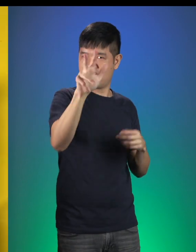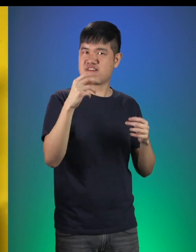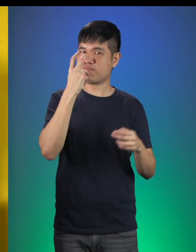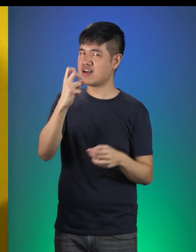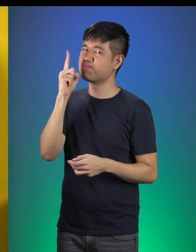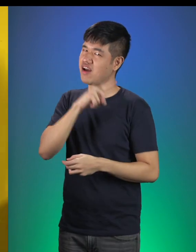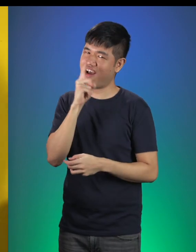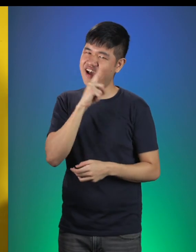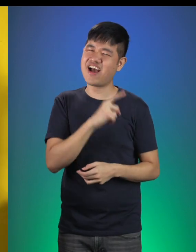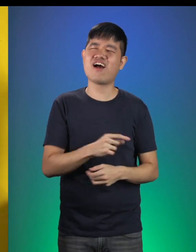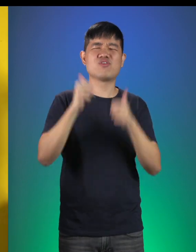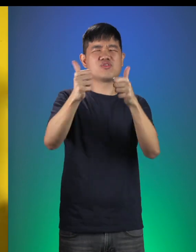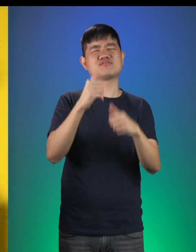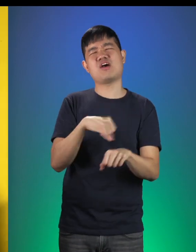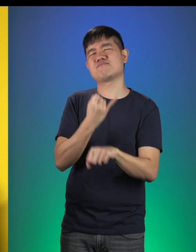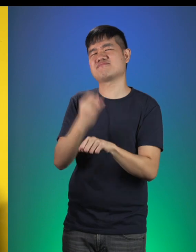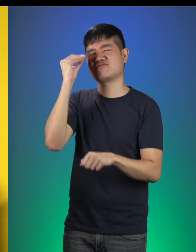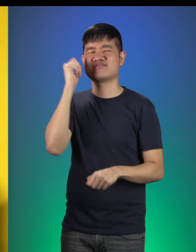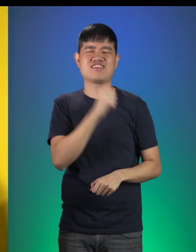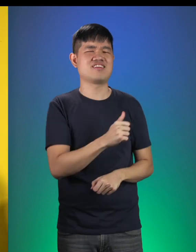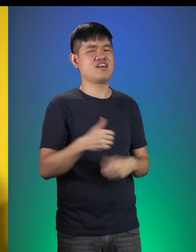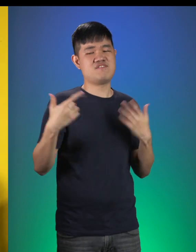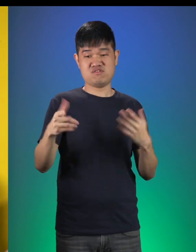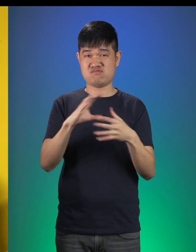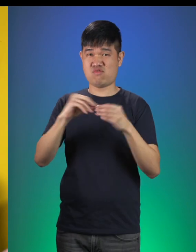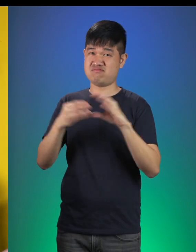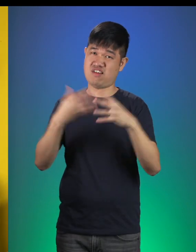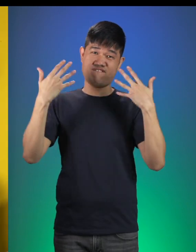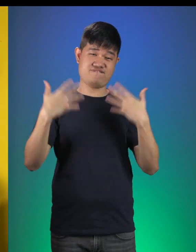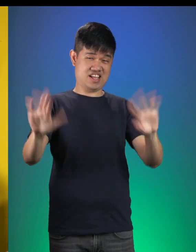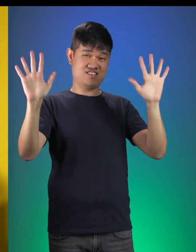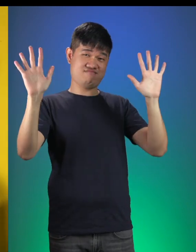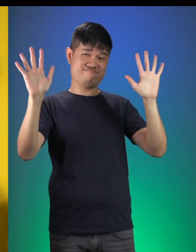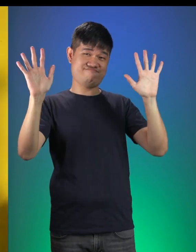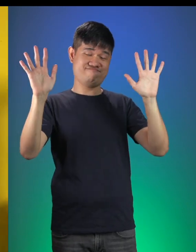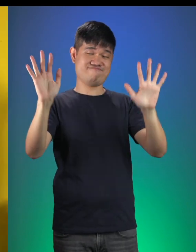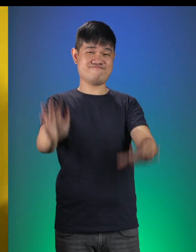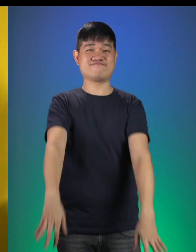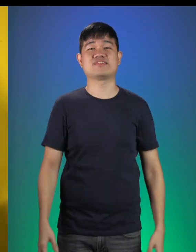Good job boys and girls! Well, we’ve come to the end of the story. Did you have fun?